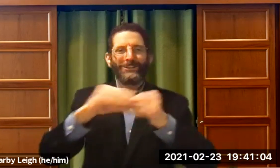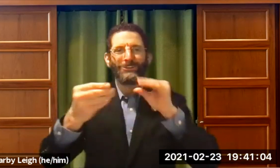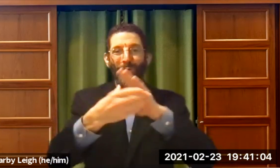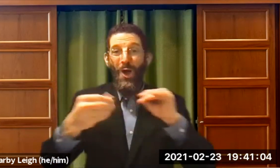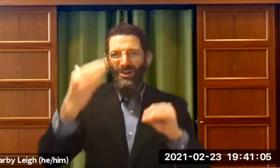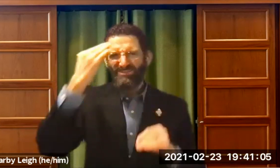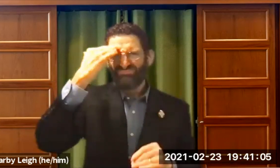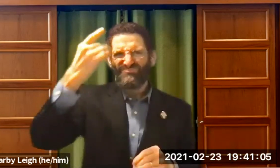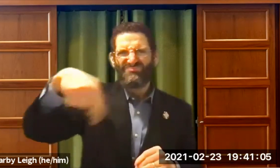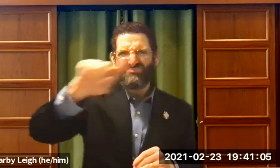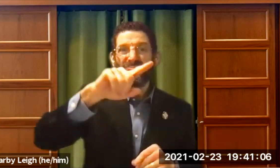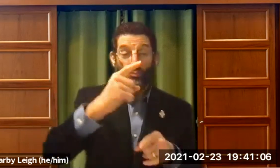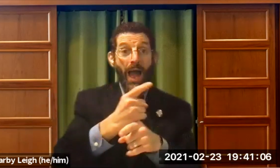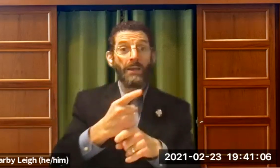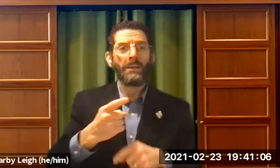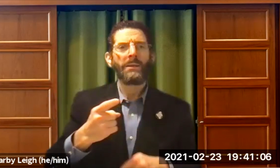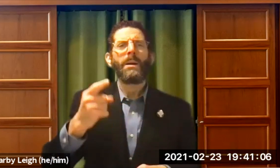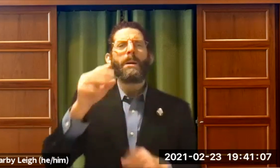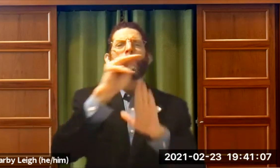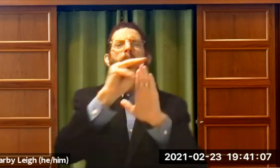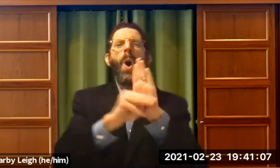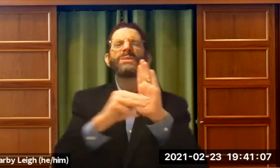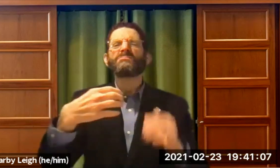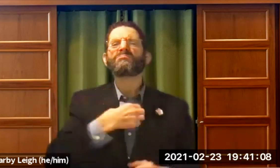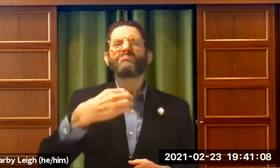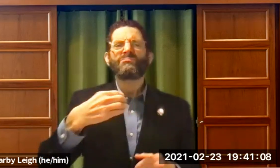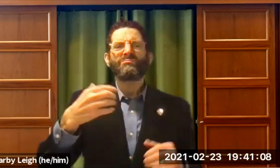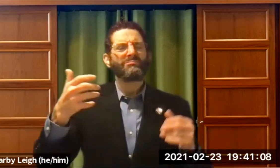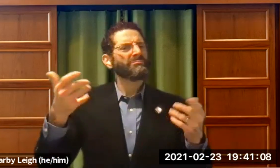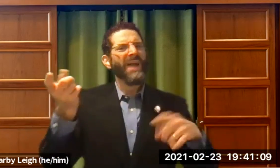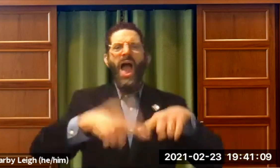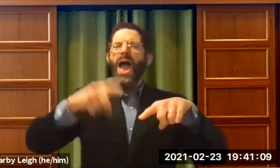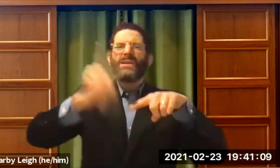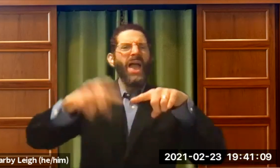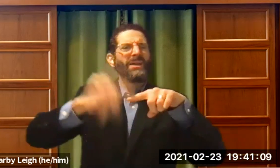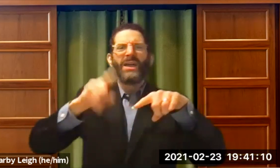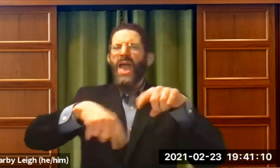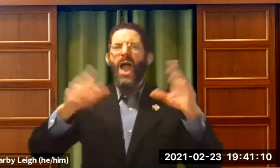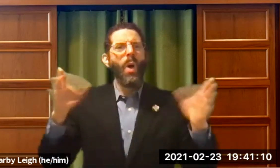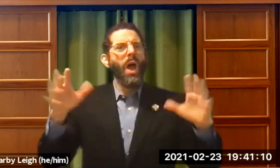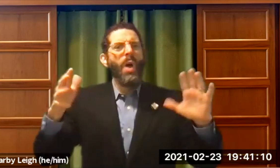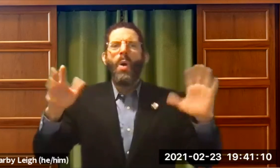Like our holiday of Passover. You know the whole Passover story, right? So Moses objected. Moses says, "